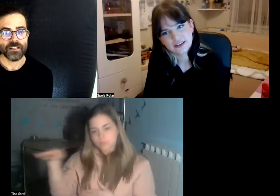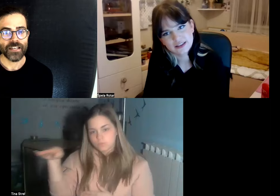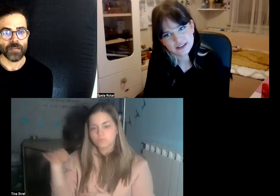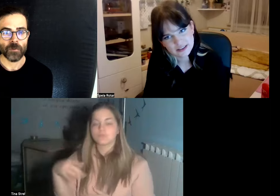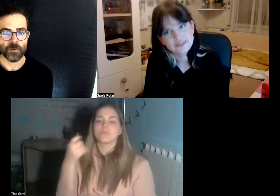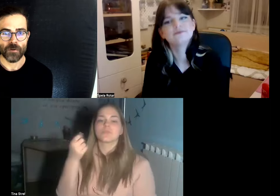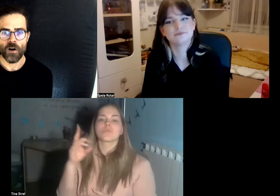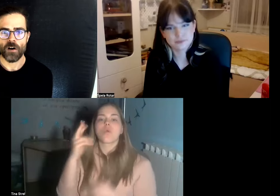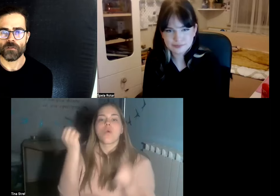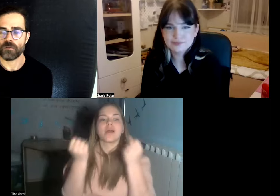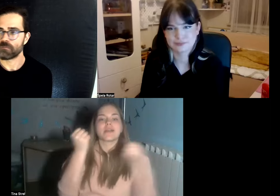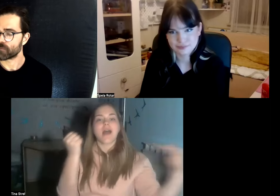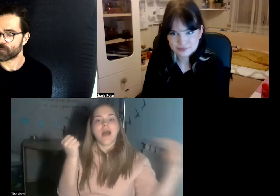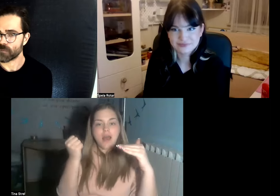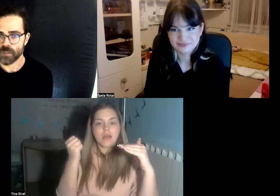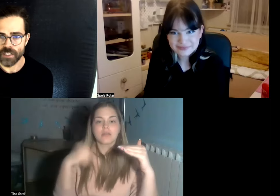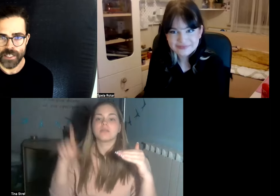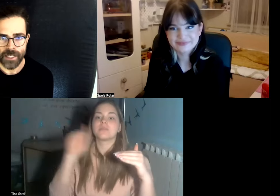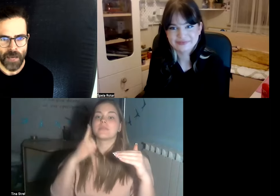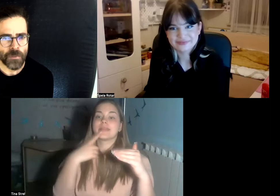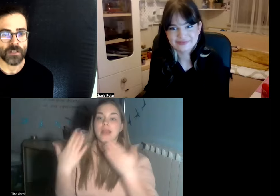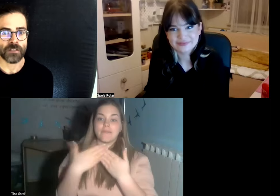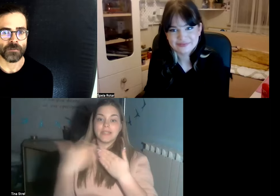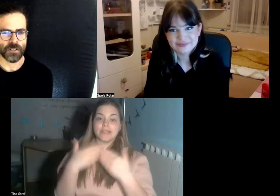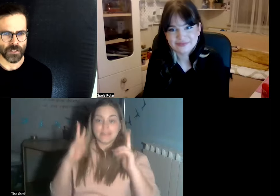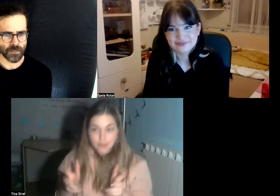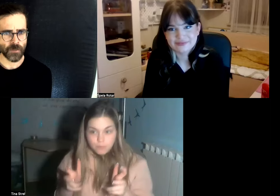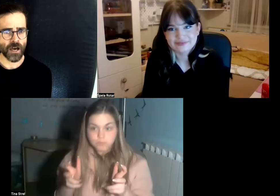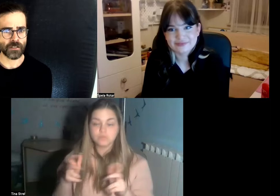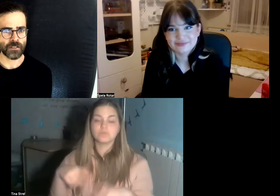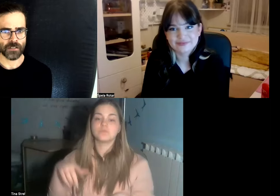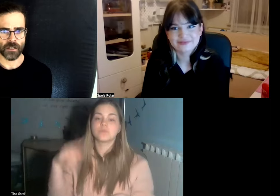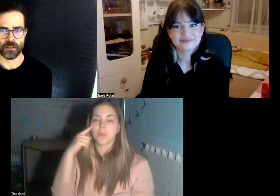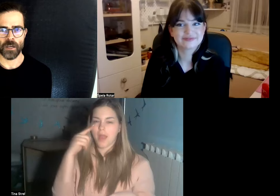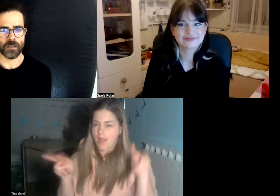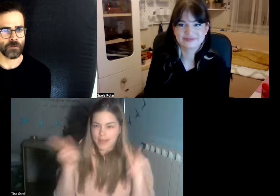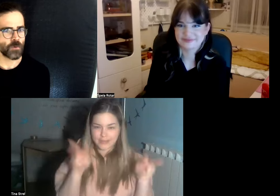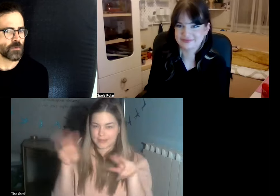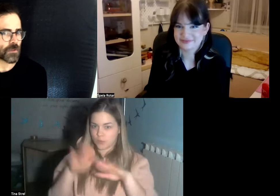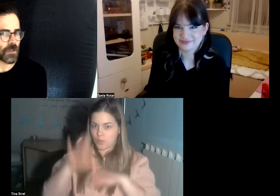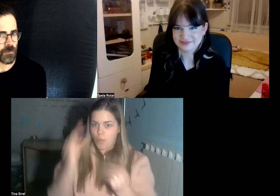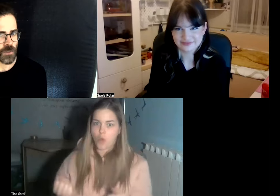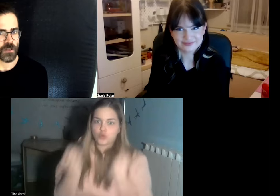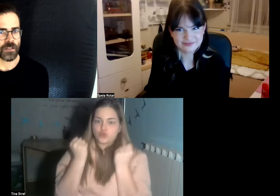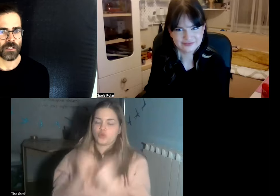capable of seeing an ambulance for instance behind us and make room for them so they